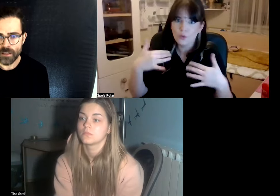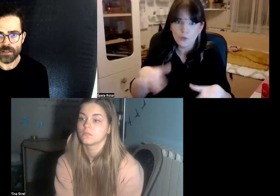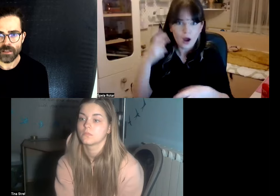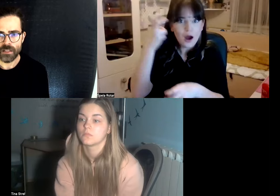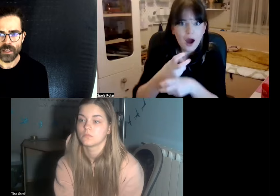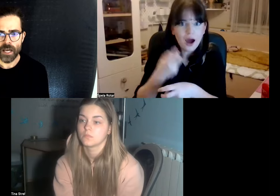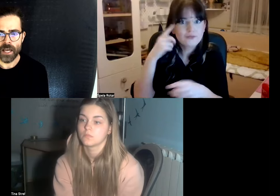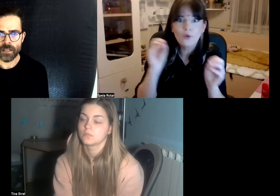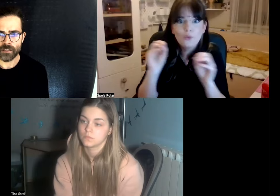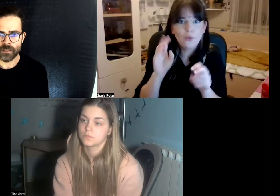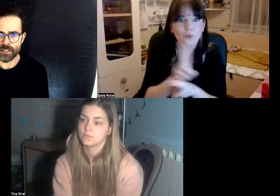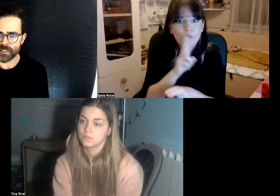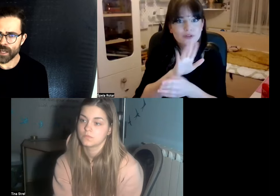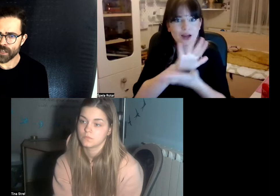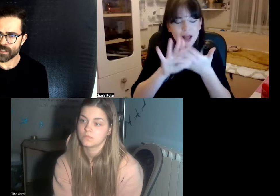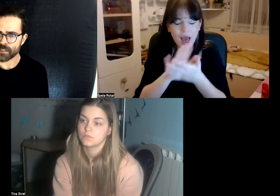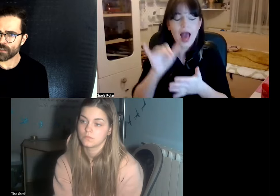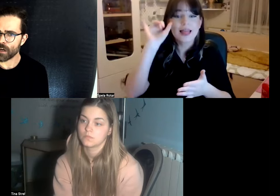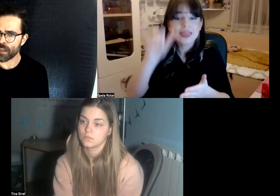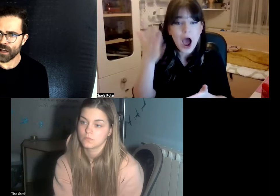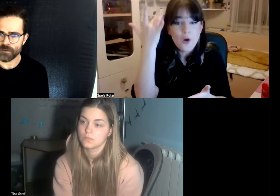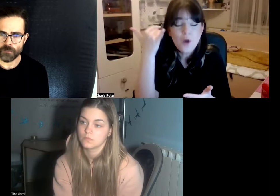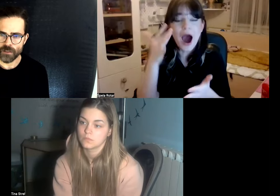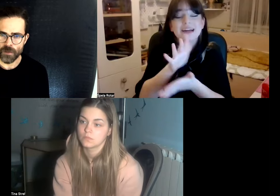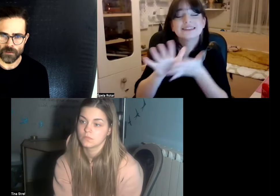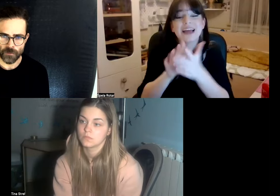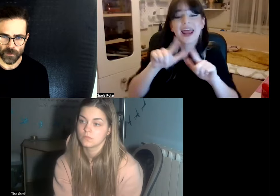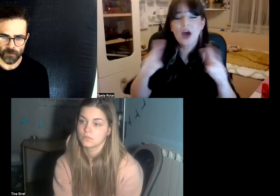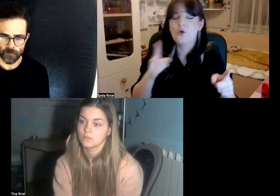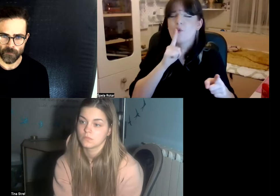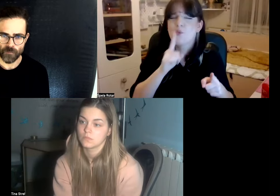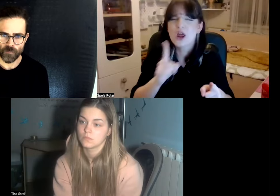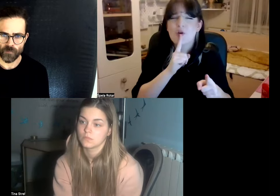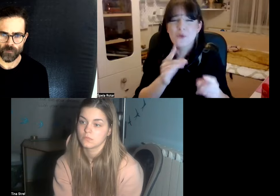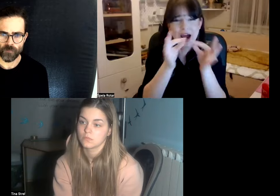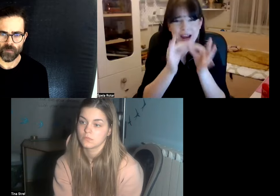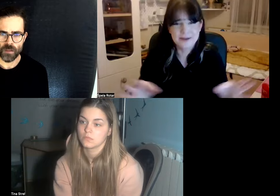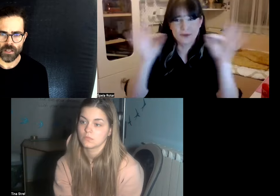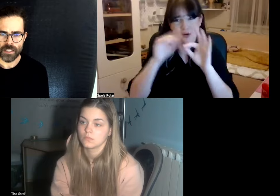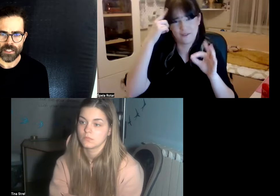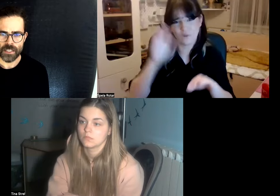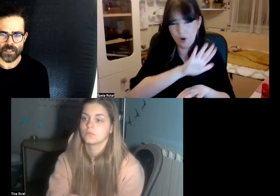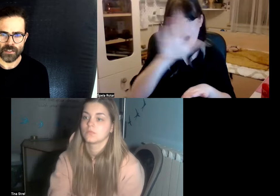sign languages of the utmost importance for that person I would say in my experience